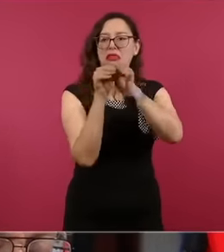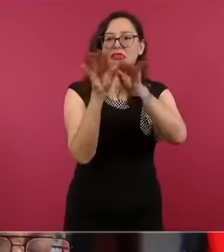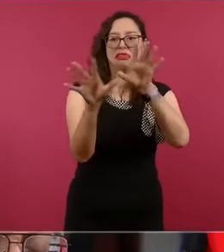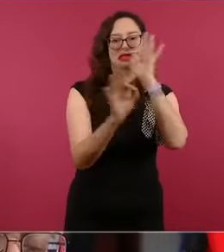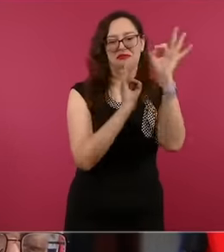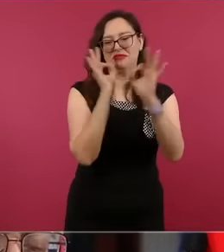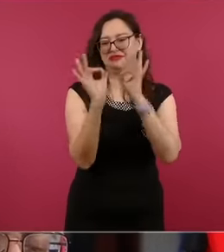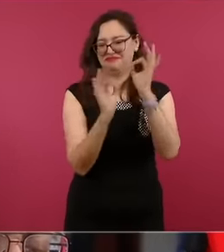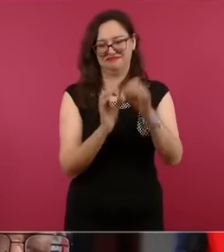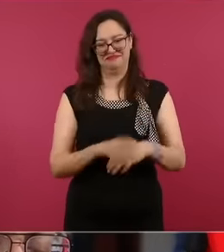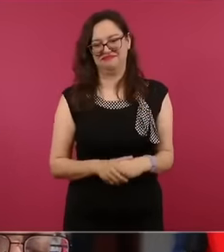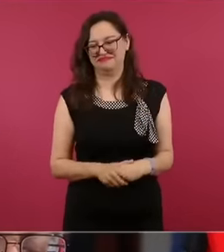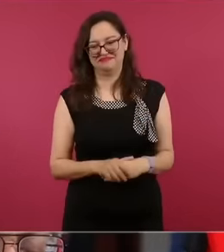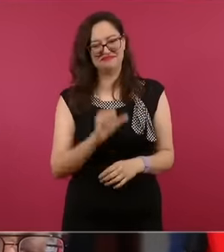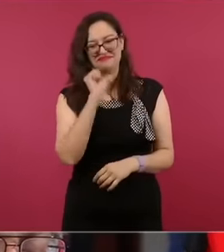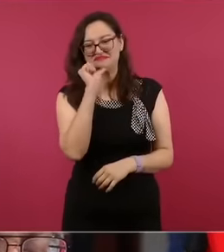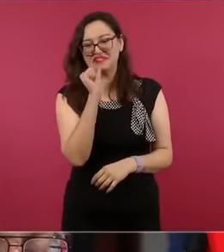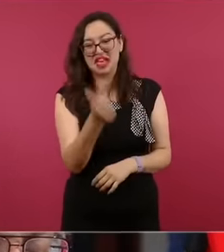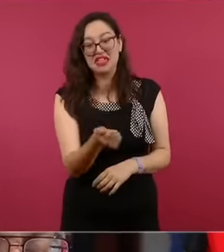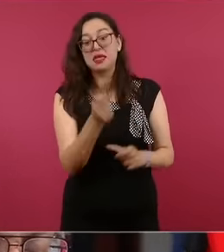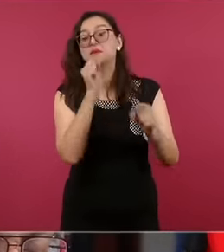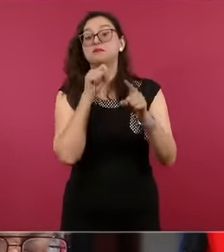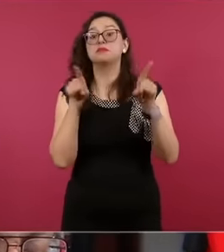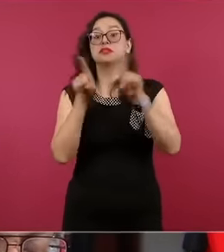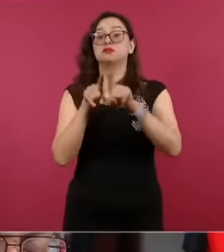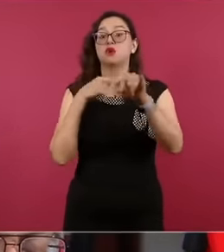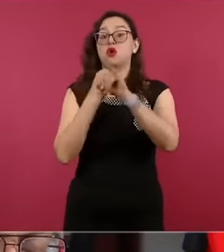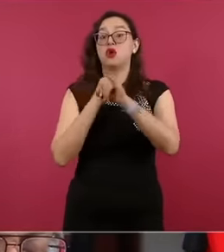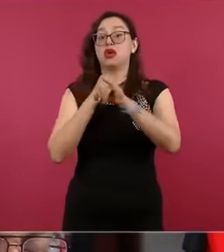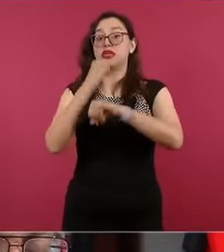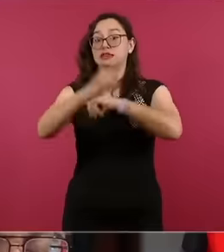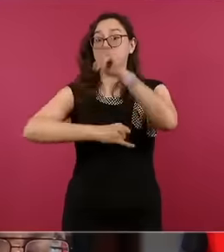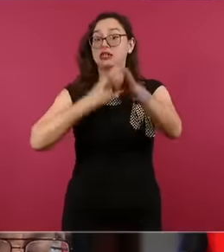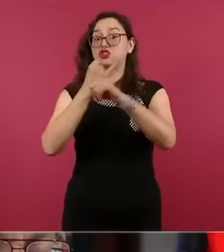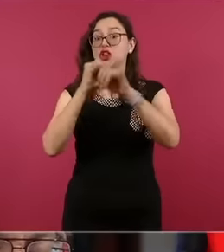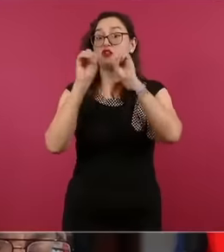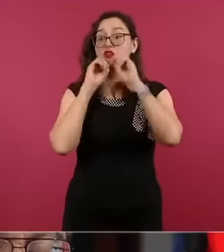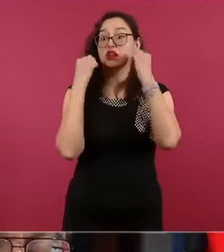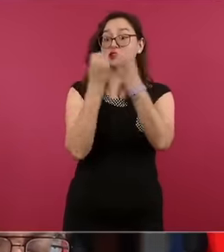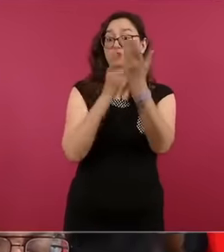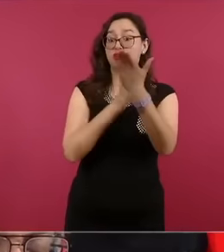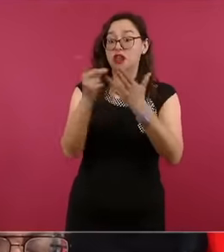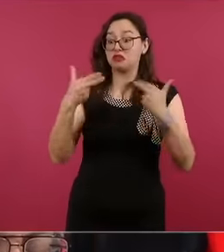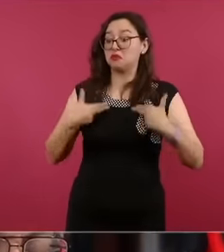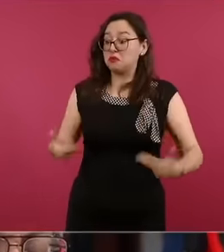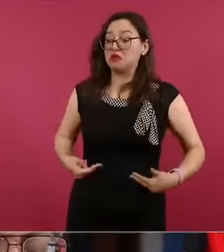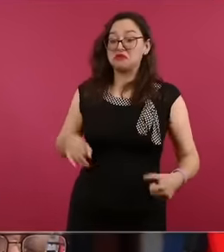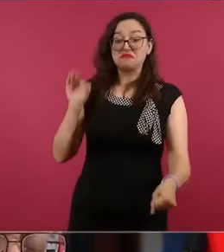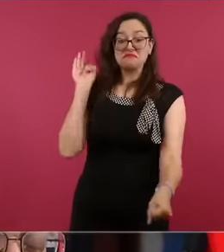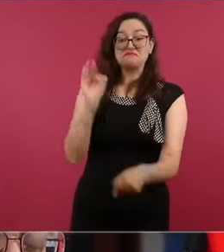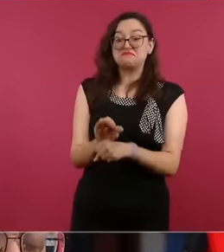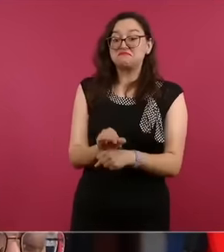international human rights organizations, Mr. President, eh, we know that this is, this is